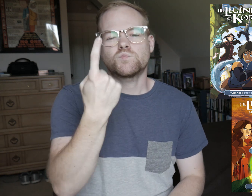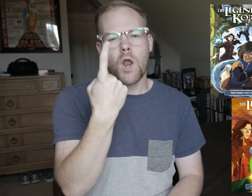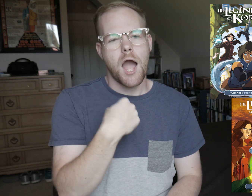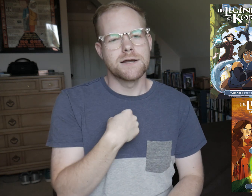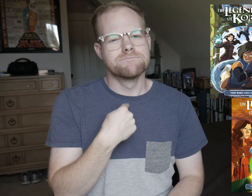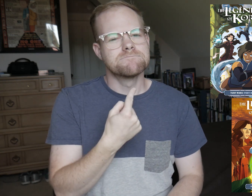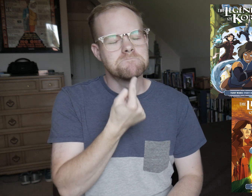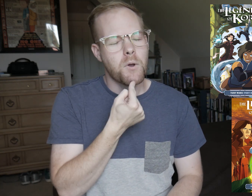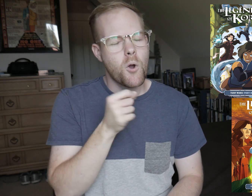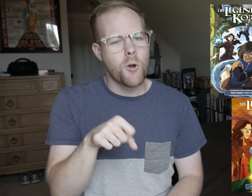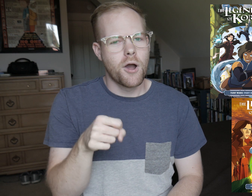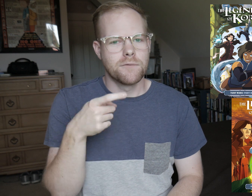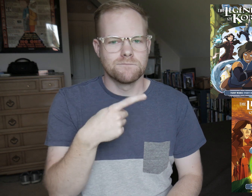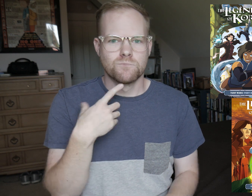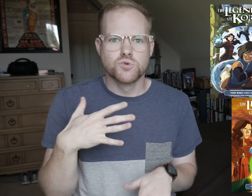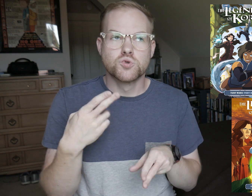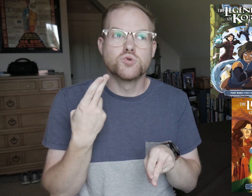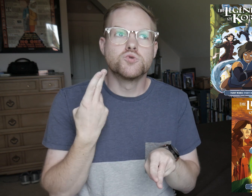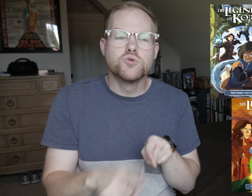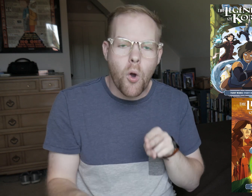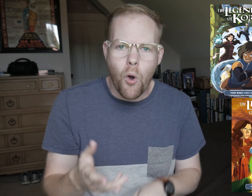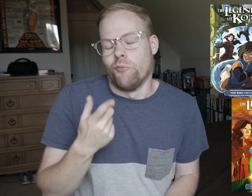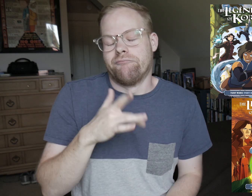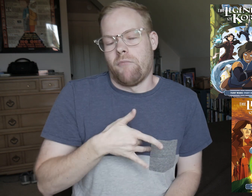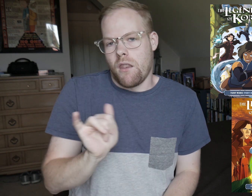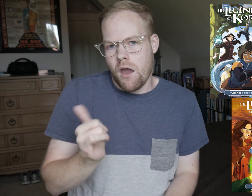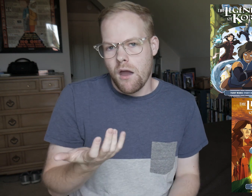One thing that did disappoint me was that these were SO short, or felt like it.